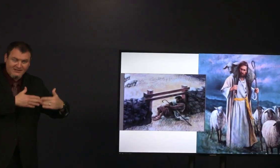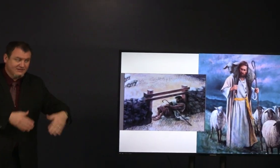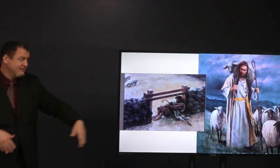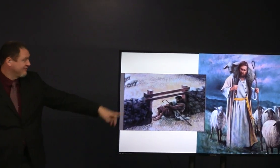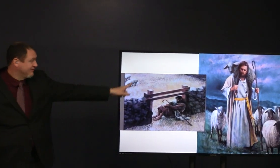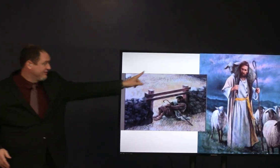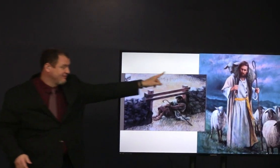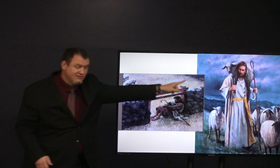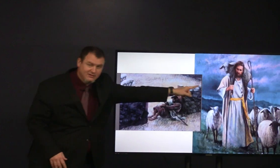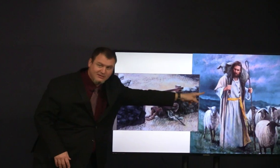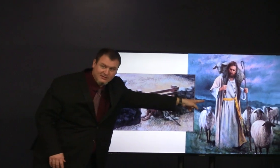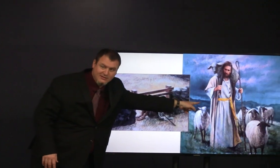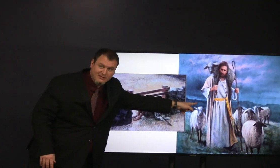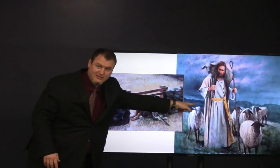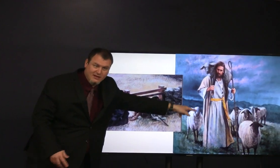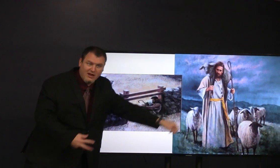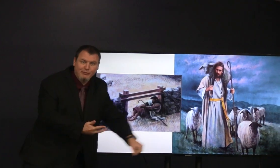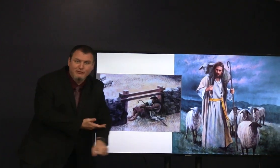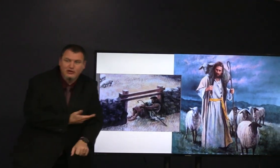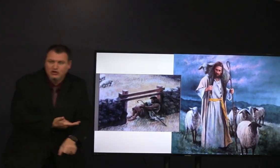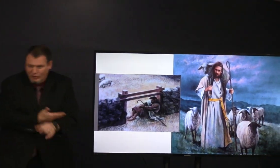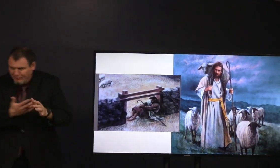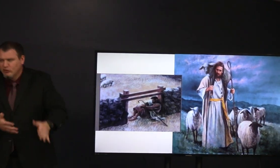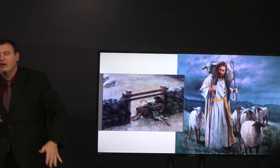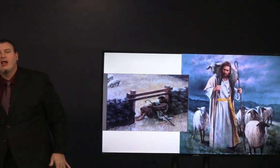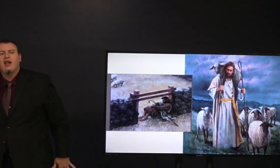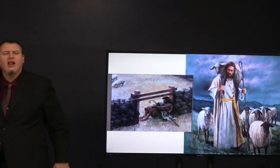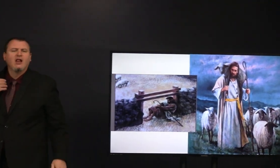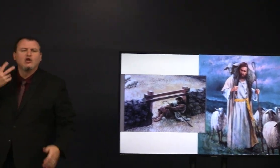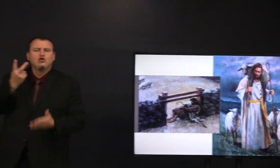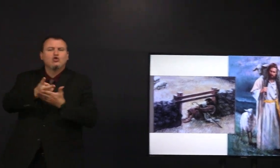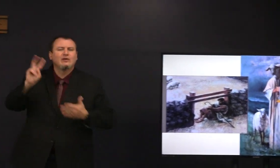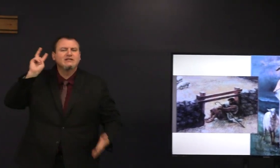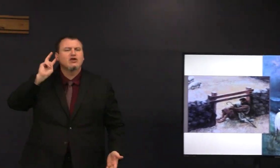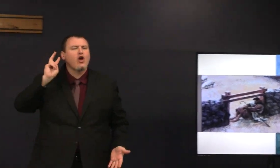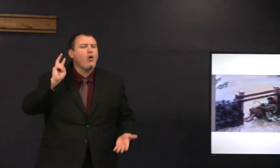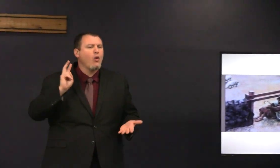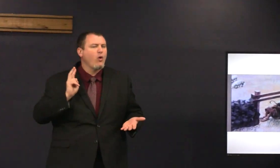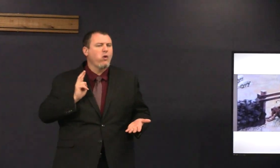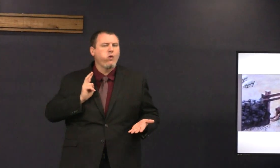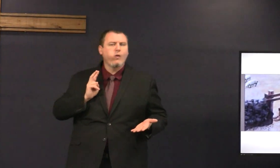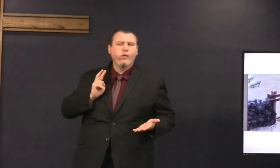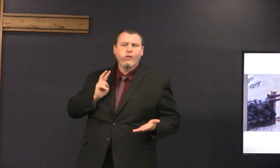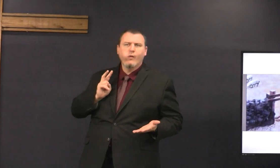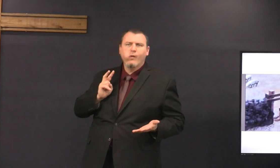I am the gate I am the shepherd and two weeks ago